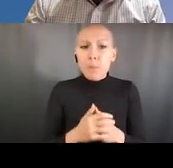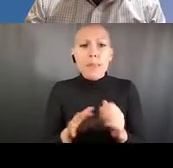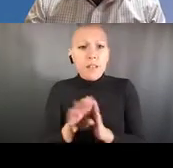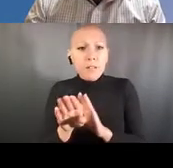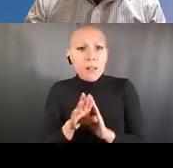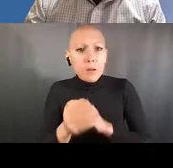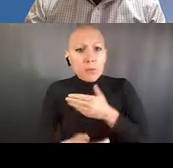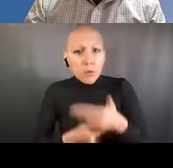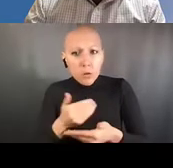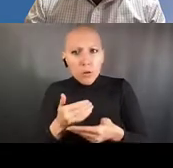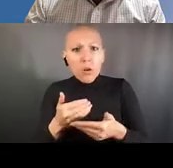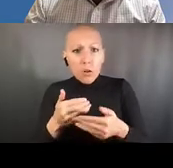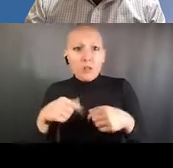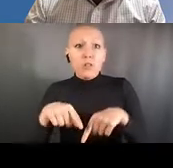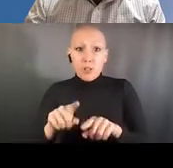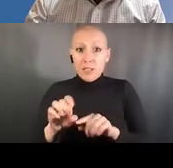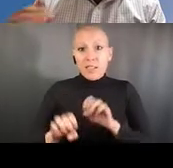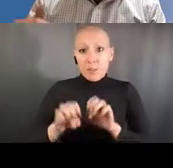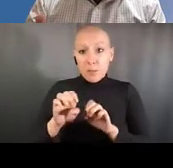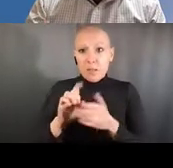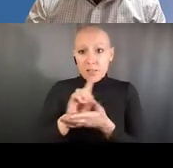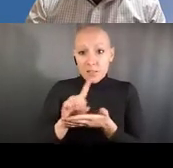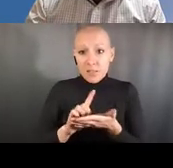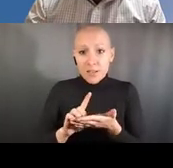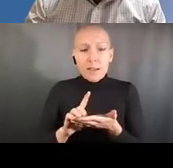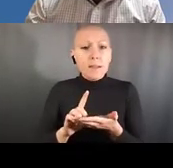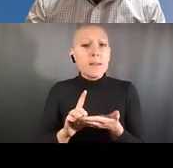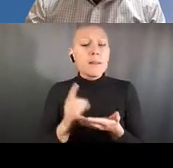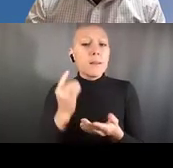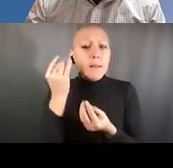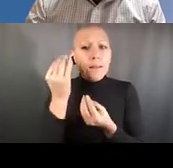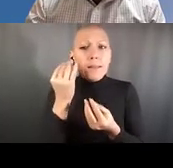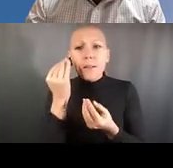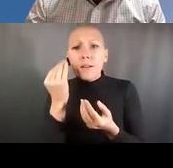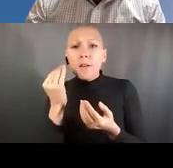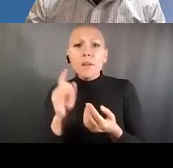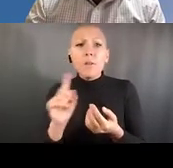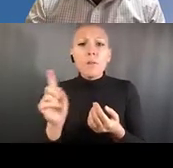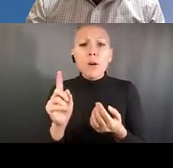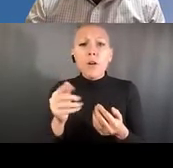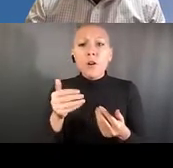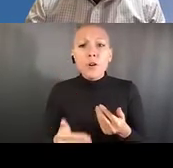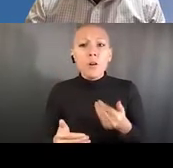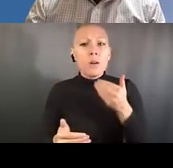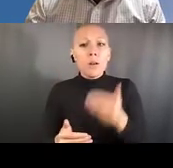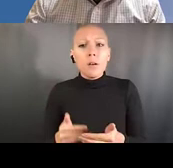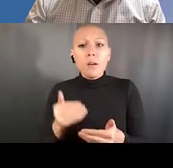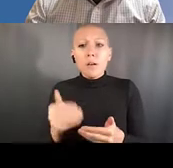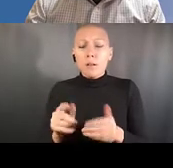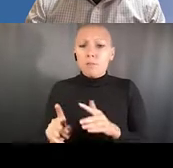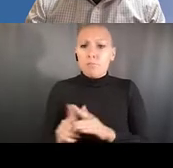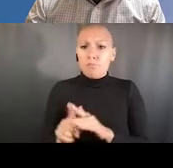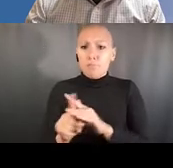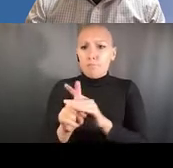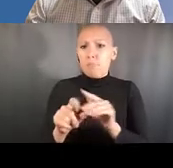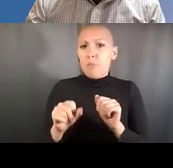director's meeting session a couple of years ago about laboratory safety, in which Craig Merlic,